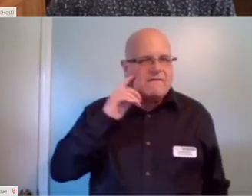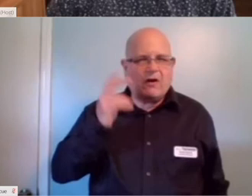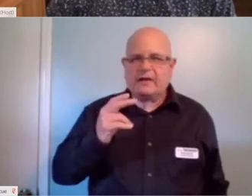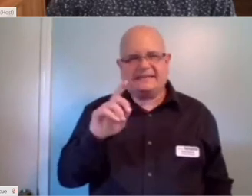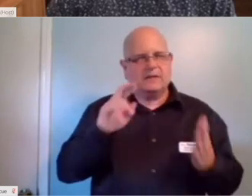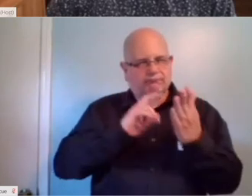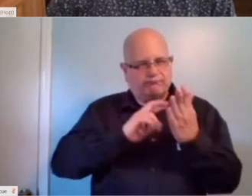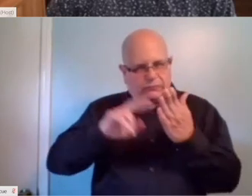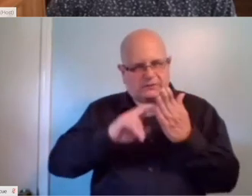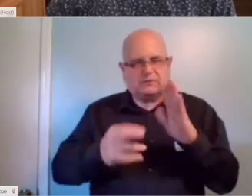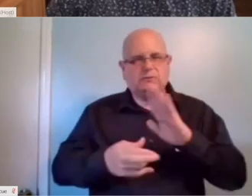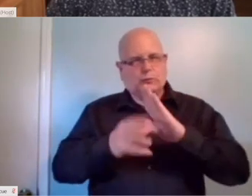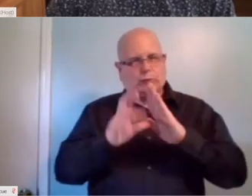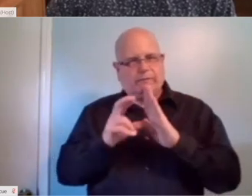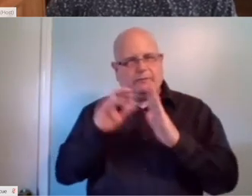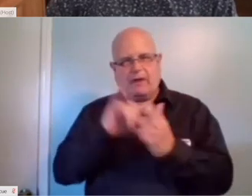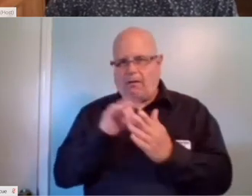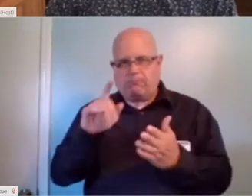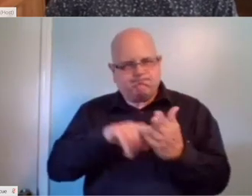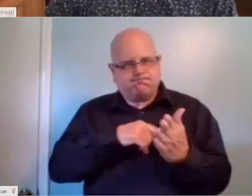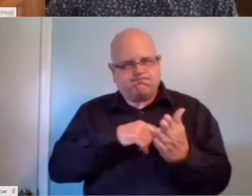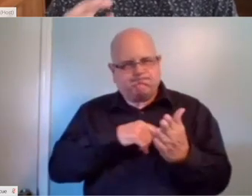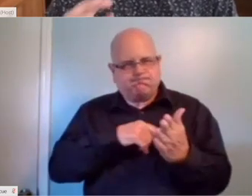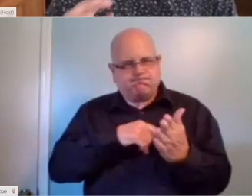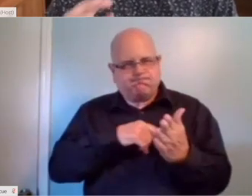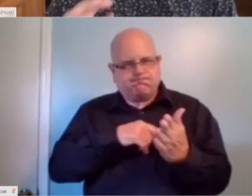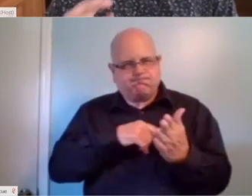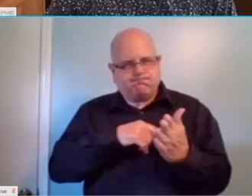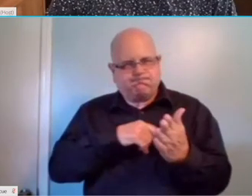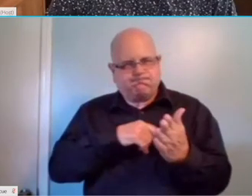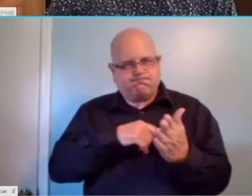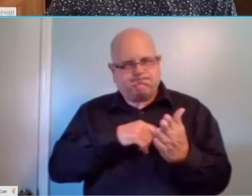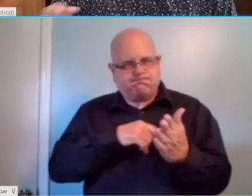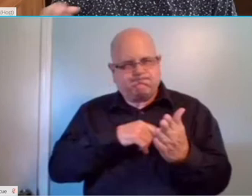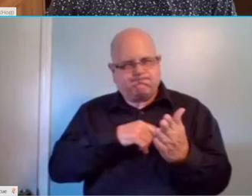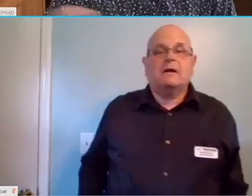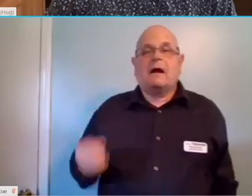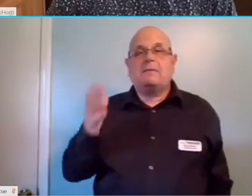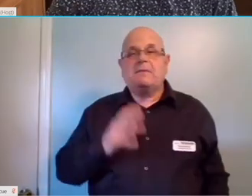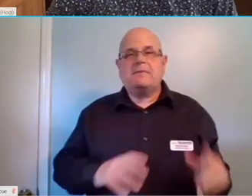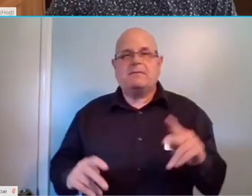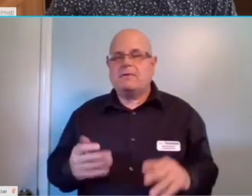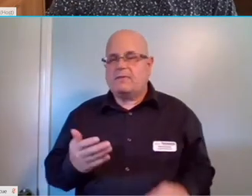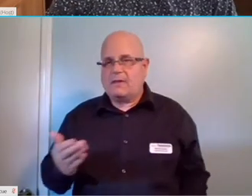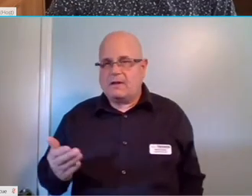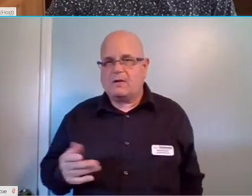I don't know how many of the audience were present for your wife's presentation last